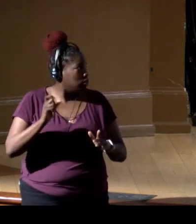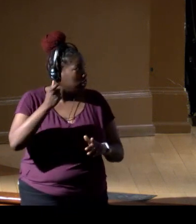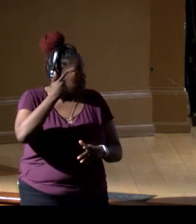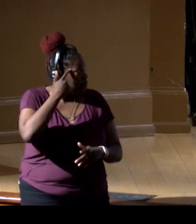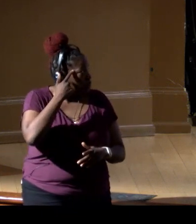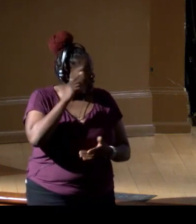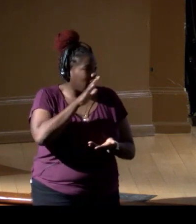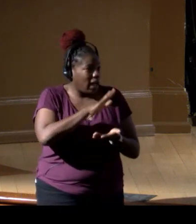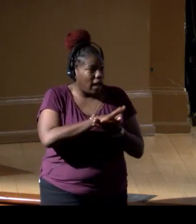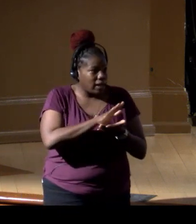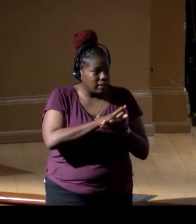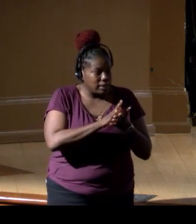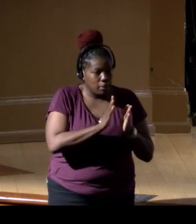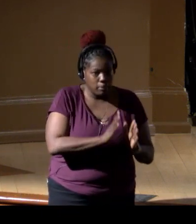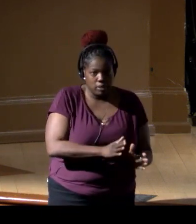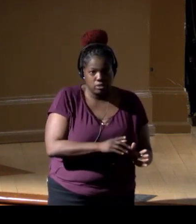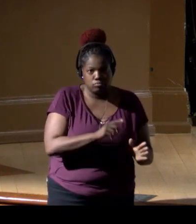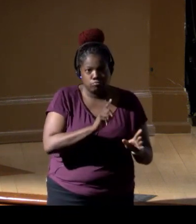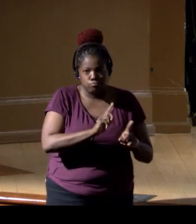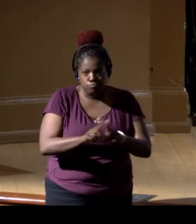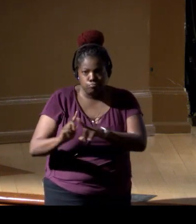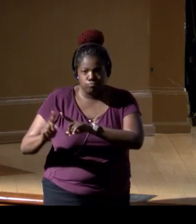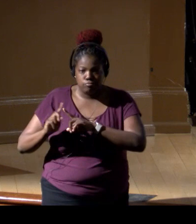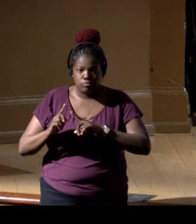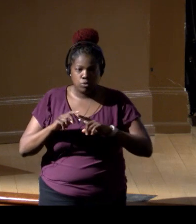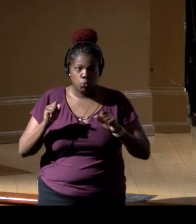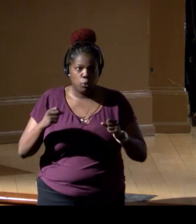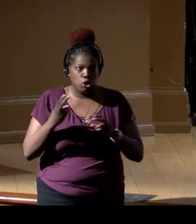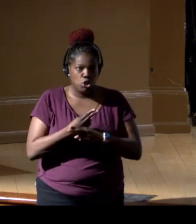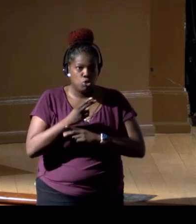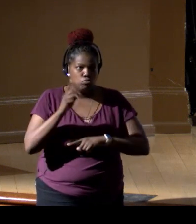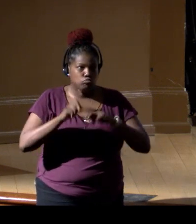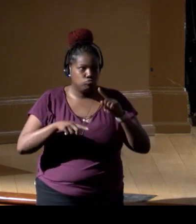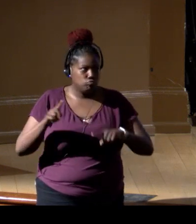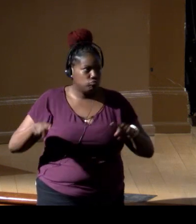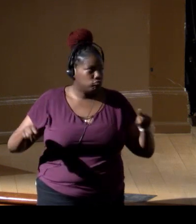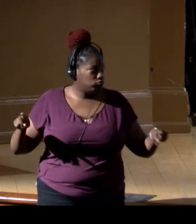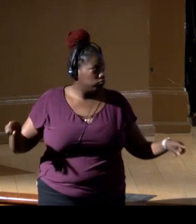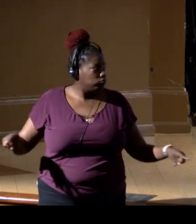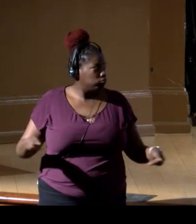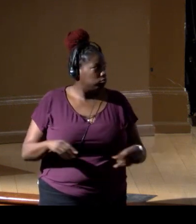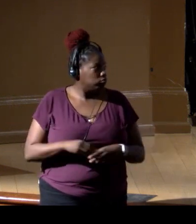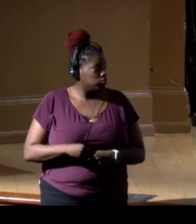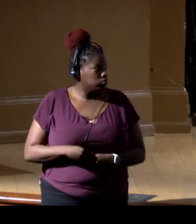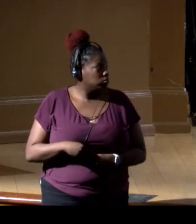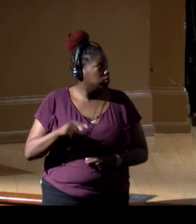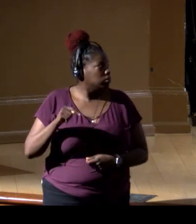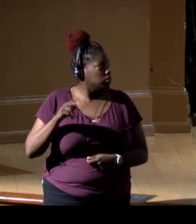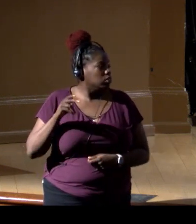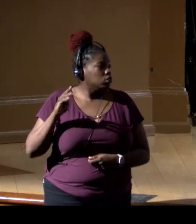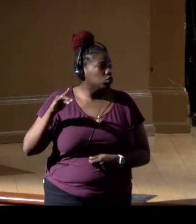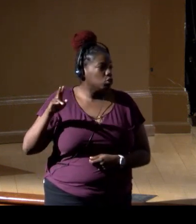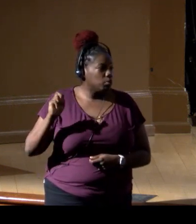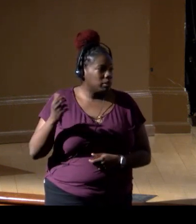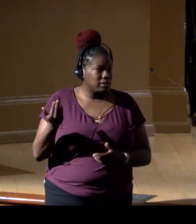academics to where we use each of these arrays, these turbines again to collect eDNA,